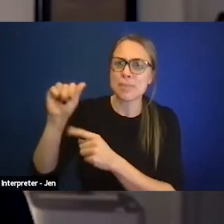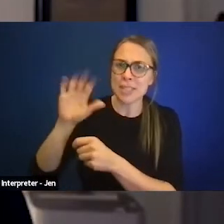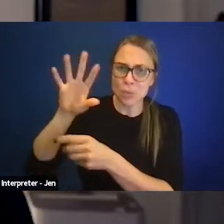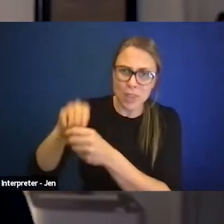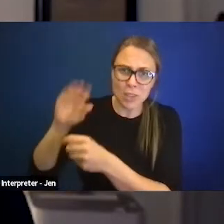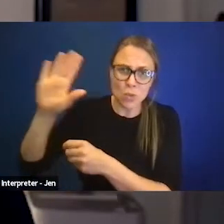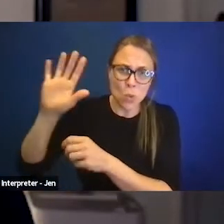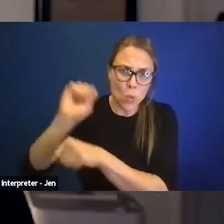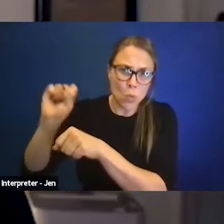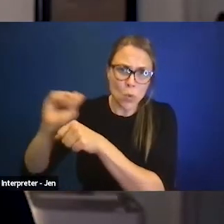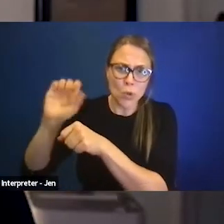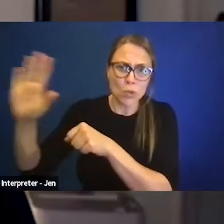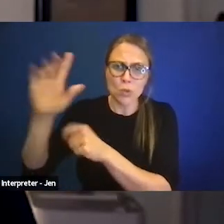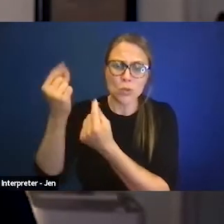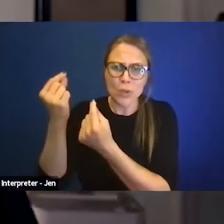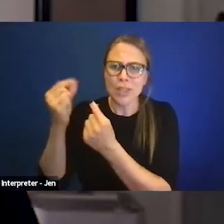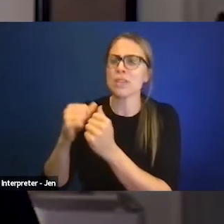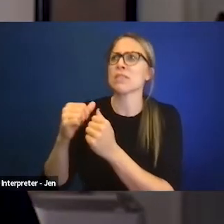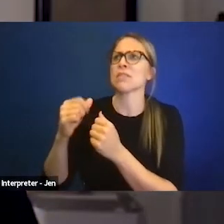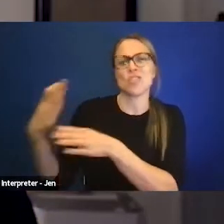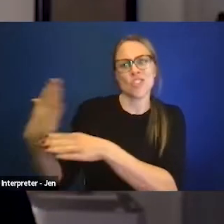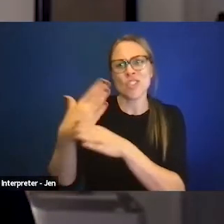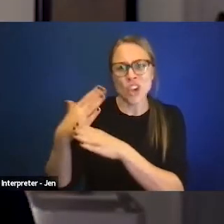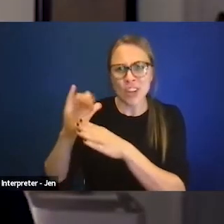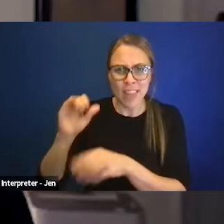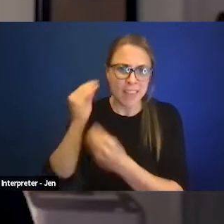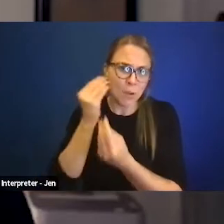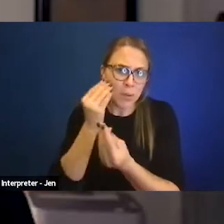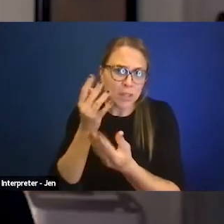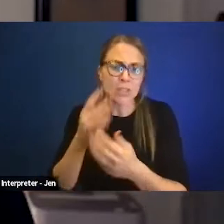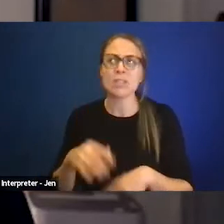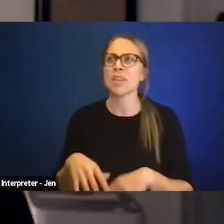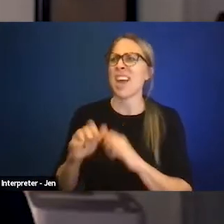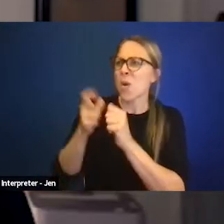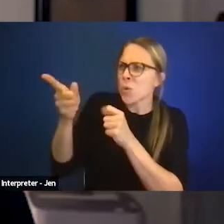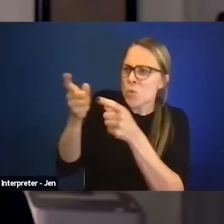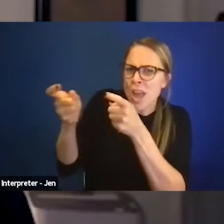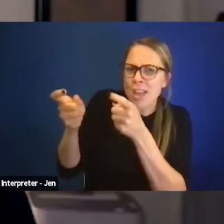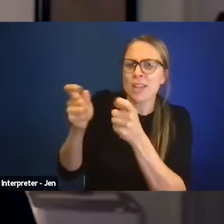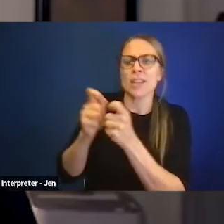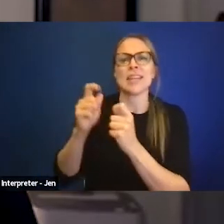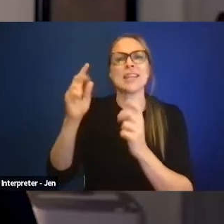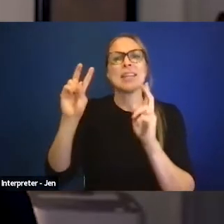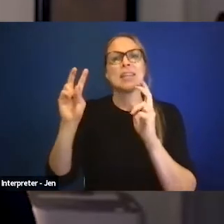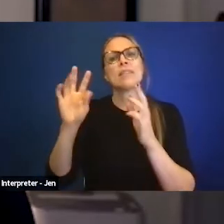into the work they're doing, how they're dealing with issues of recruitment, advancement, retention,